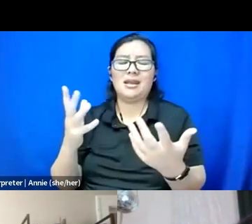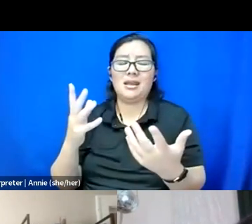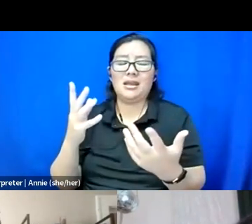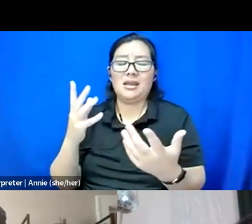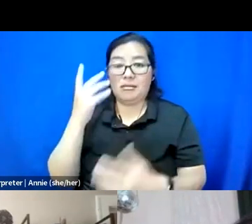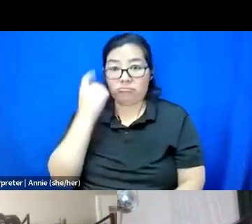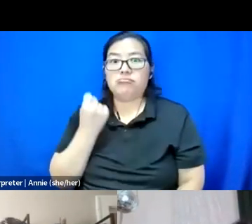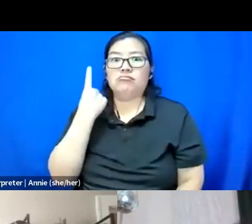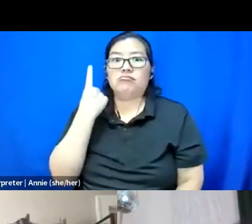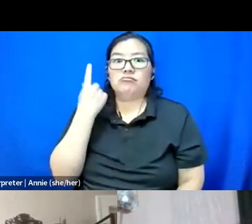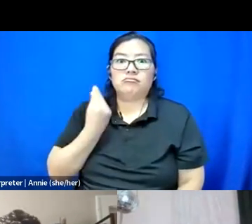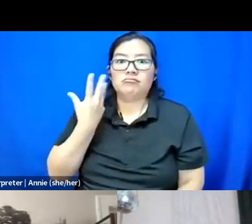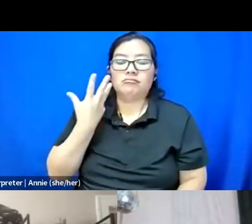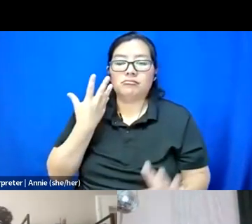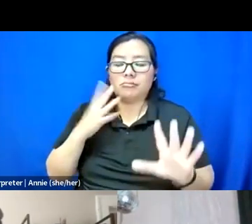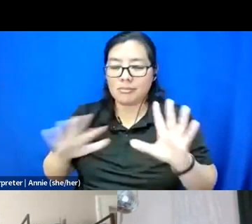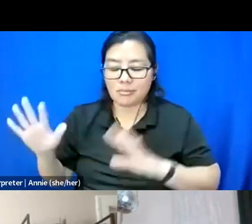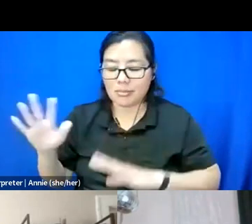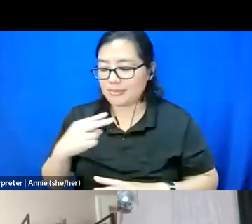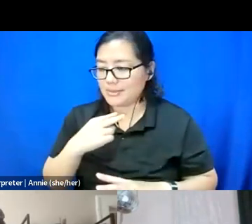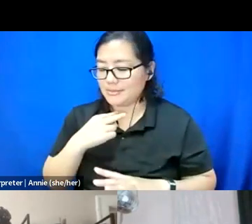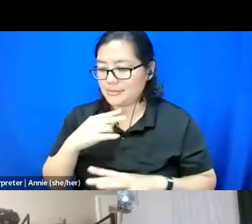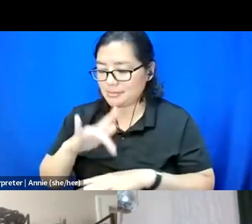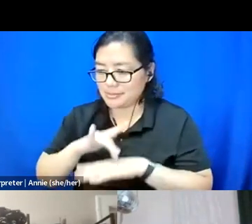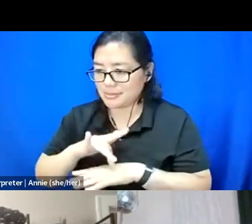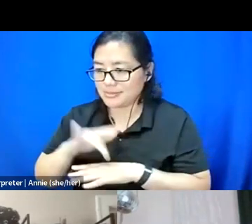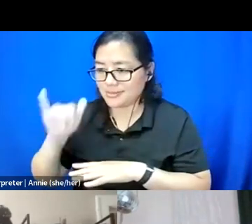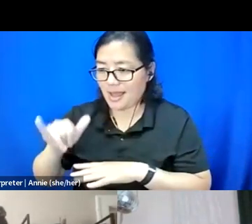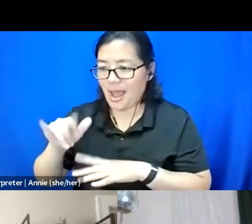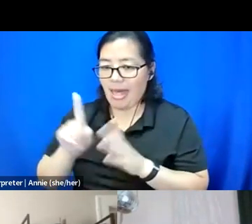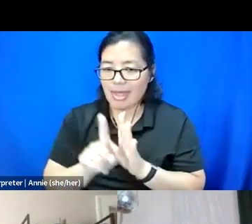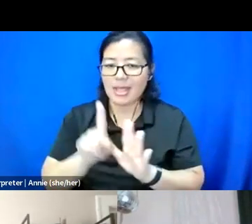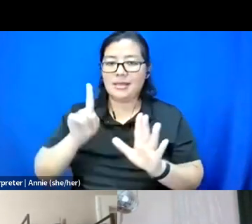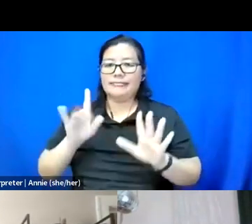So I'm just going to name that, and I'm stepping back. Just -- yeah.